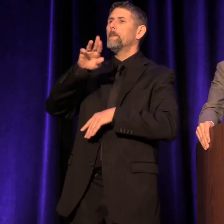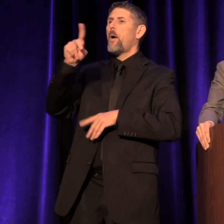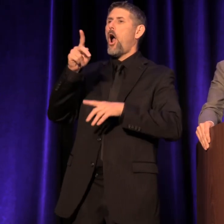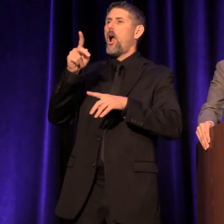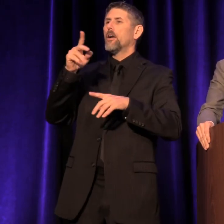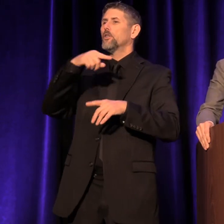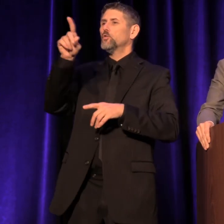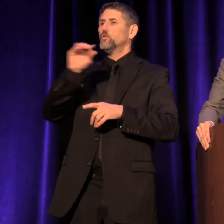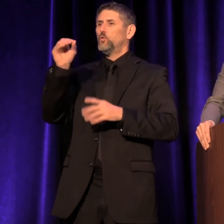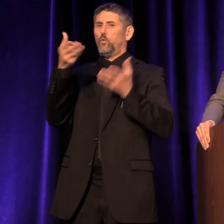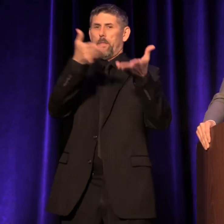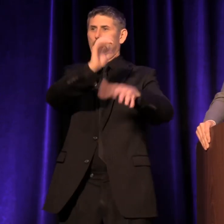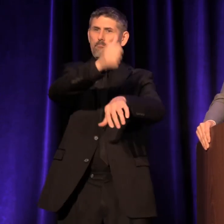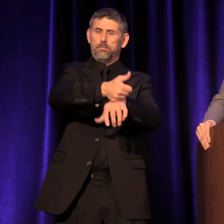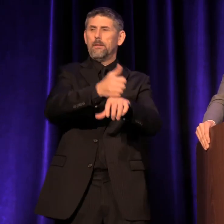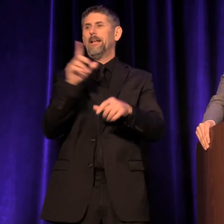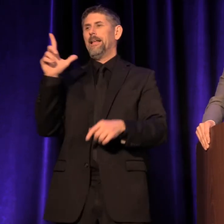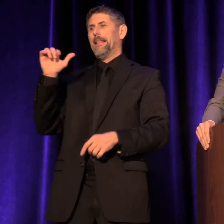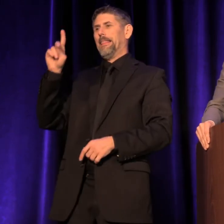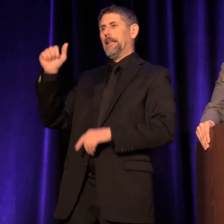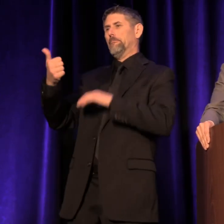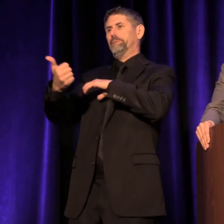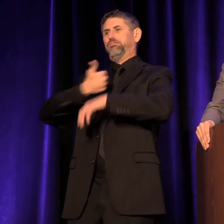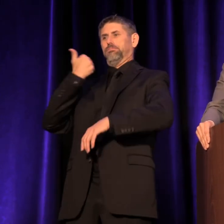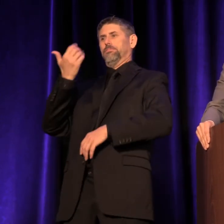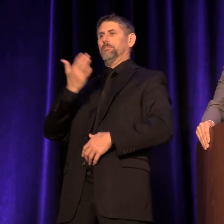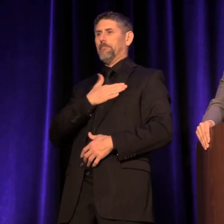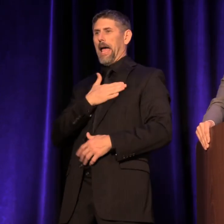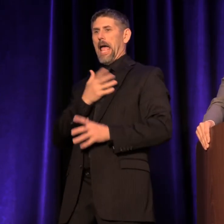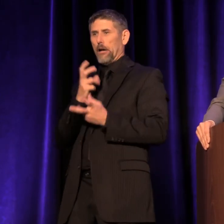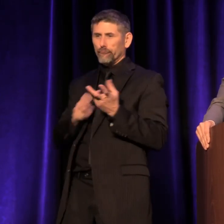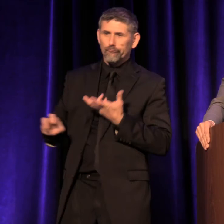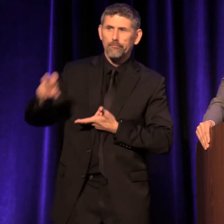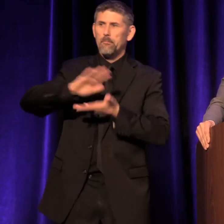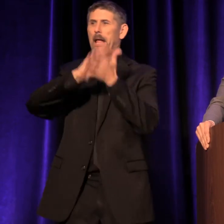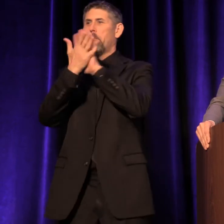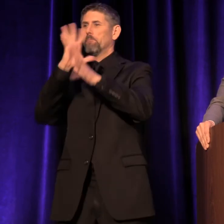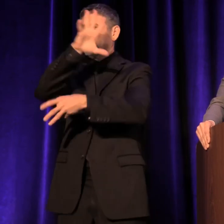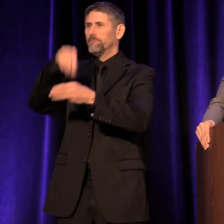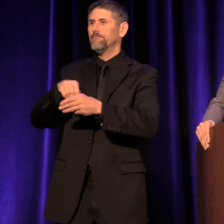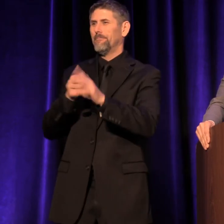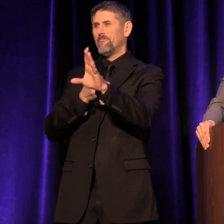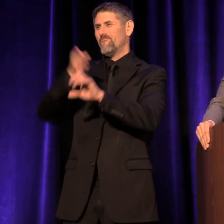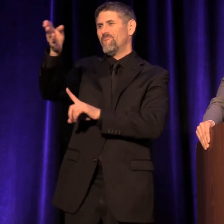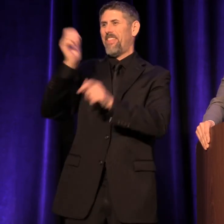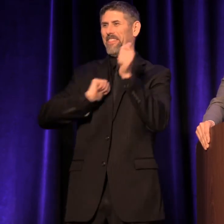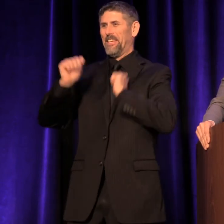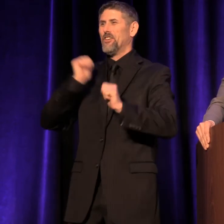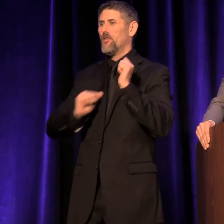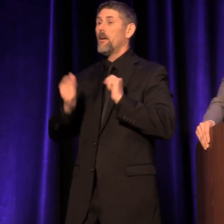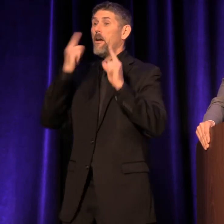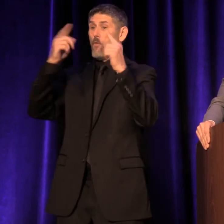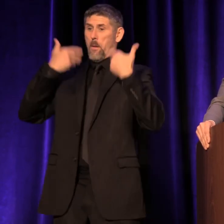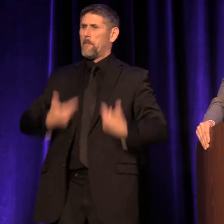So really Linda is to blame for my path into the theater. For me and so many others,